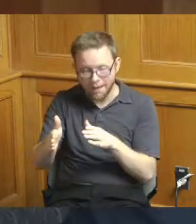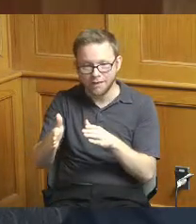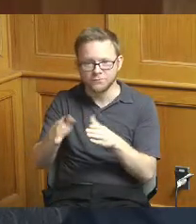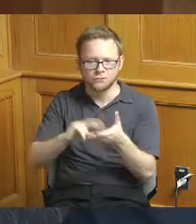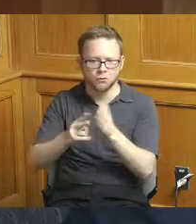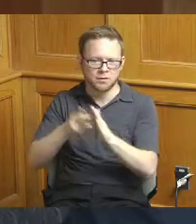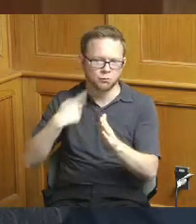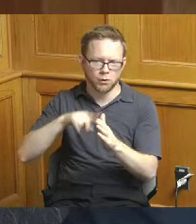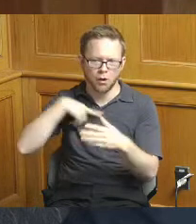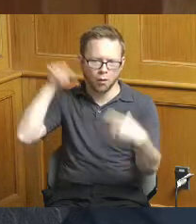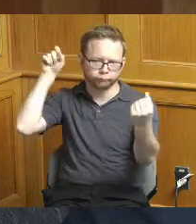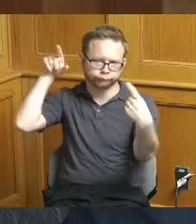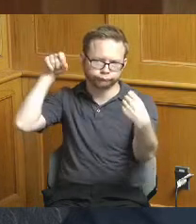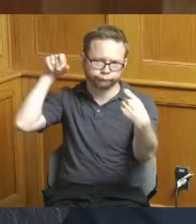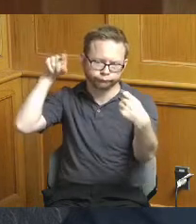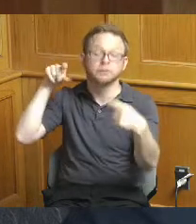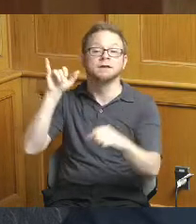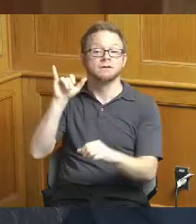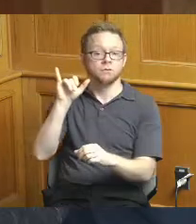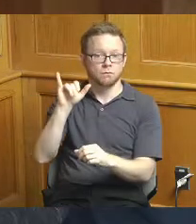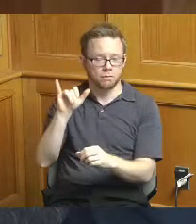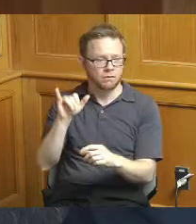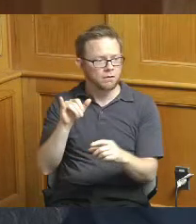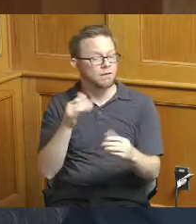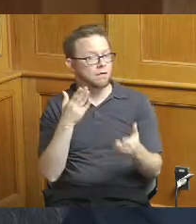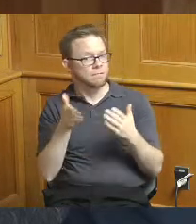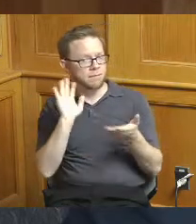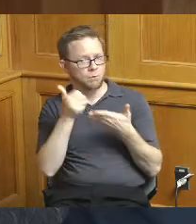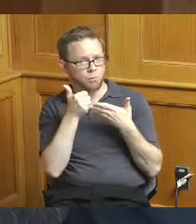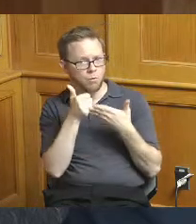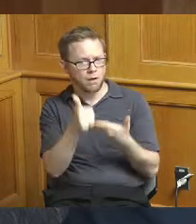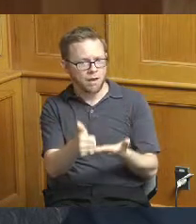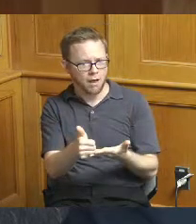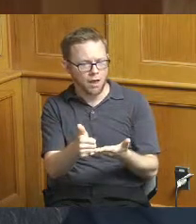so that's kind of what I'm getting at maybe maybe to help that sense of optimism I mean a couple